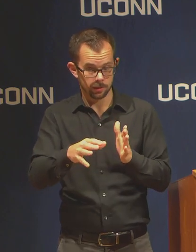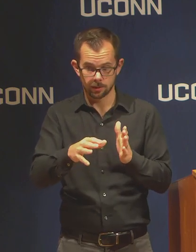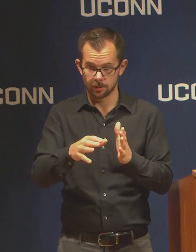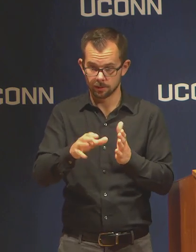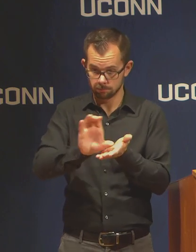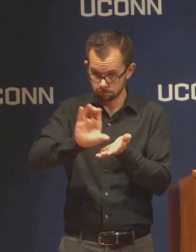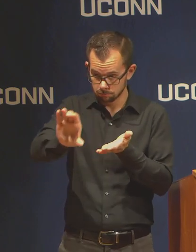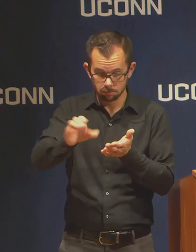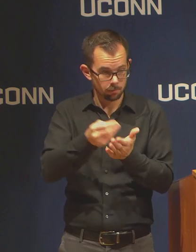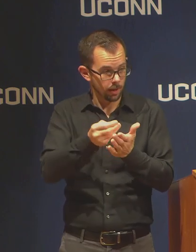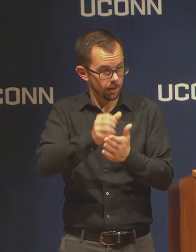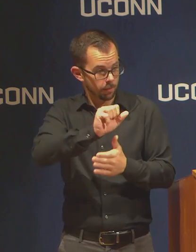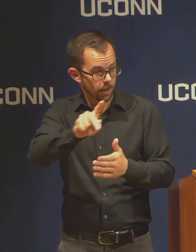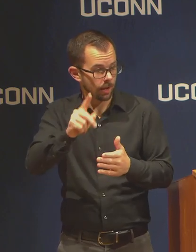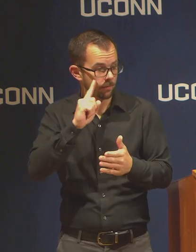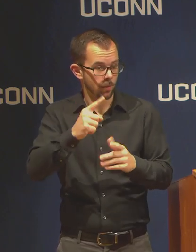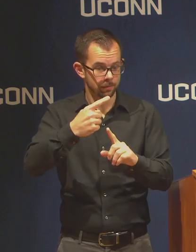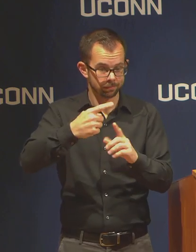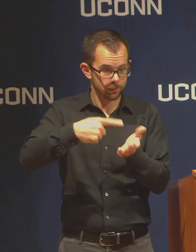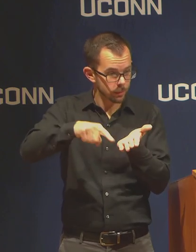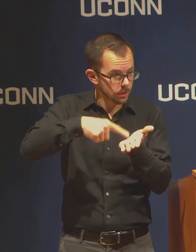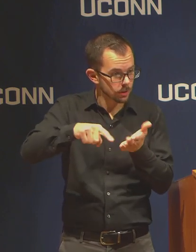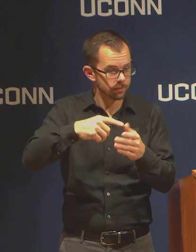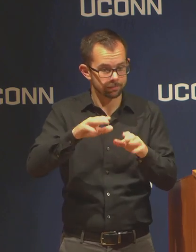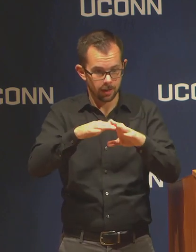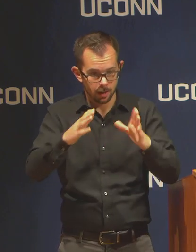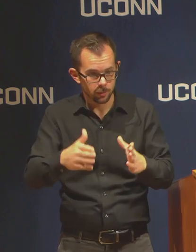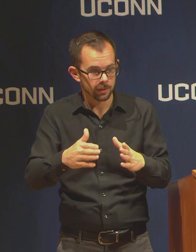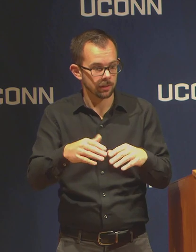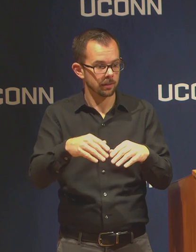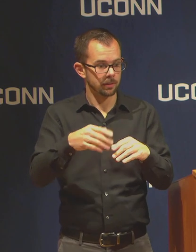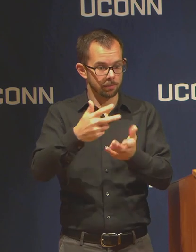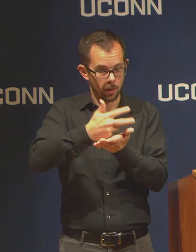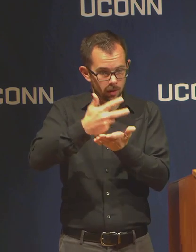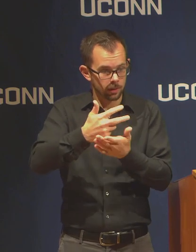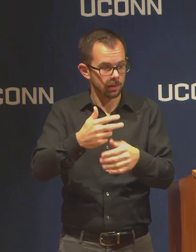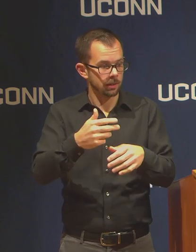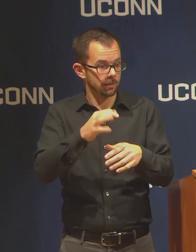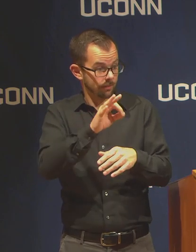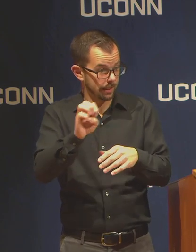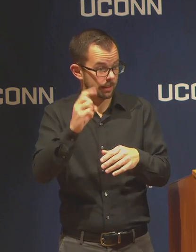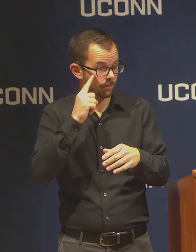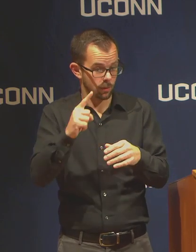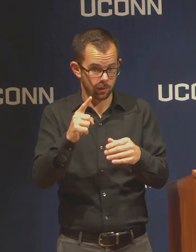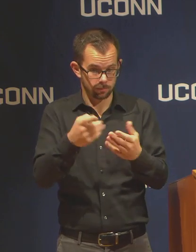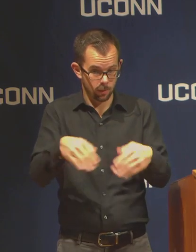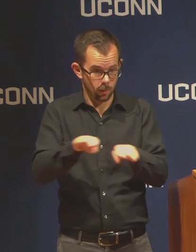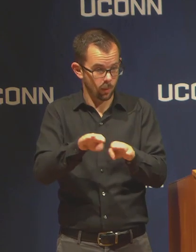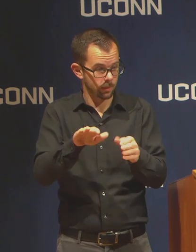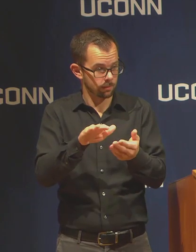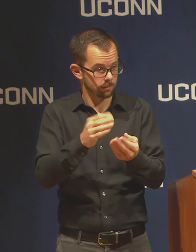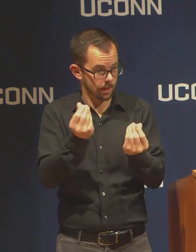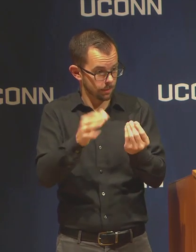meals, parking and other fees with the campus closing for the semester? Certainly there will